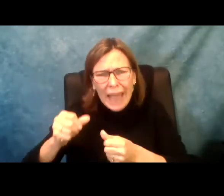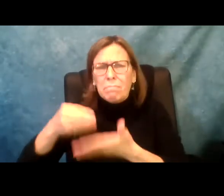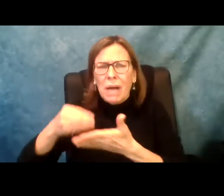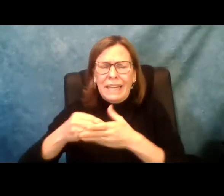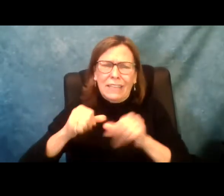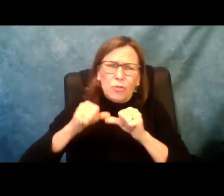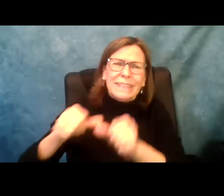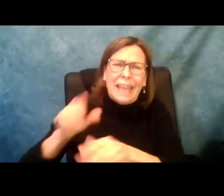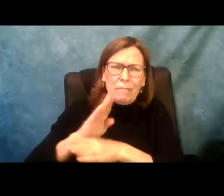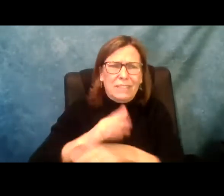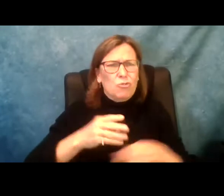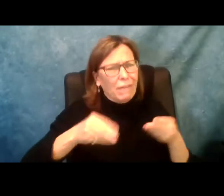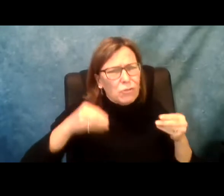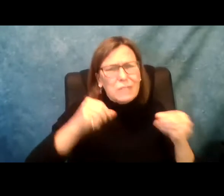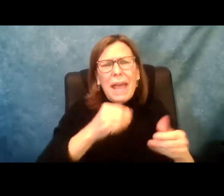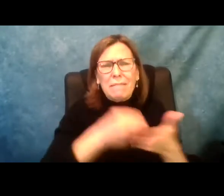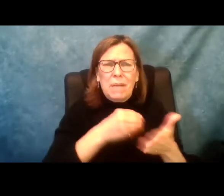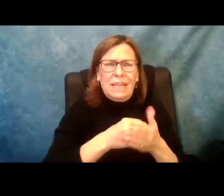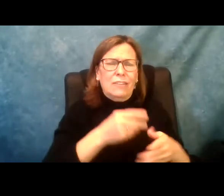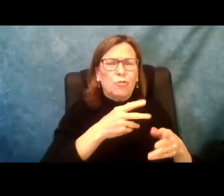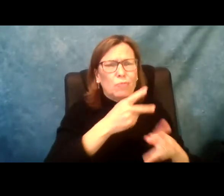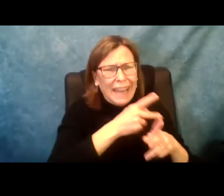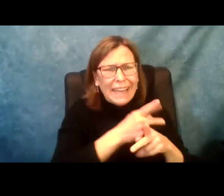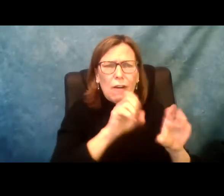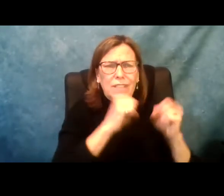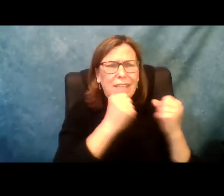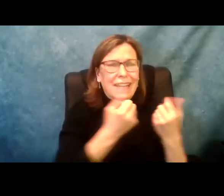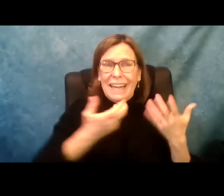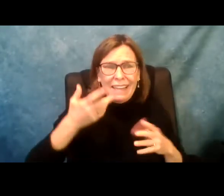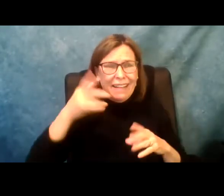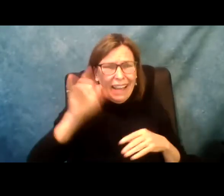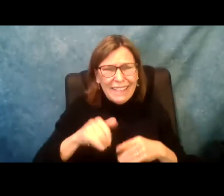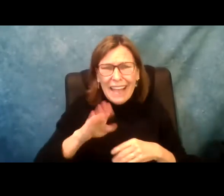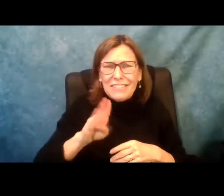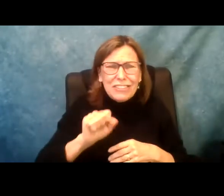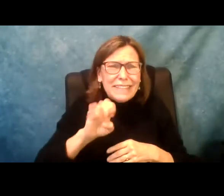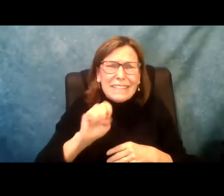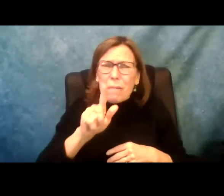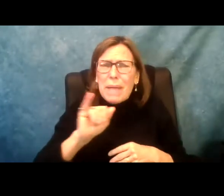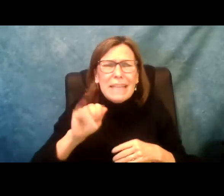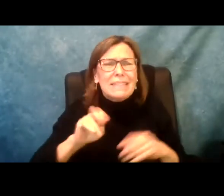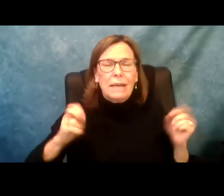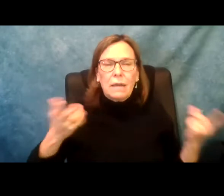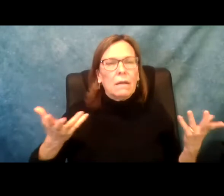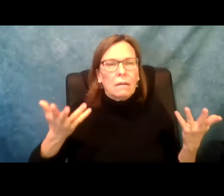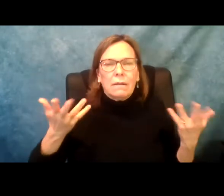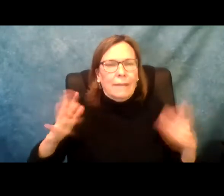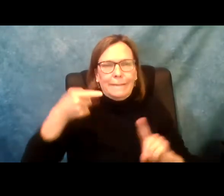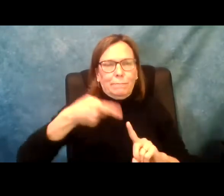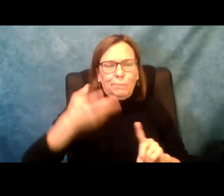To take care of everyone. You have to spend money to make money, me say in business, right? You have to spend money to care for society and create a business line. That'